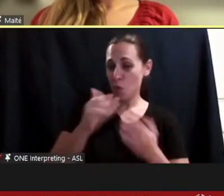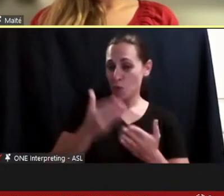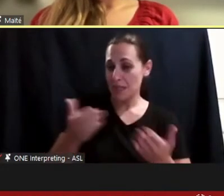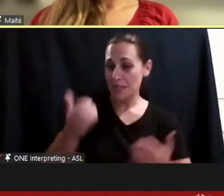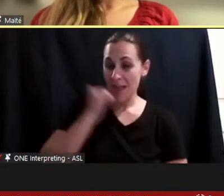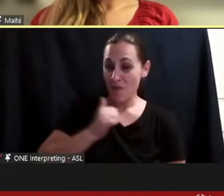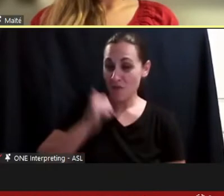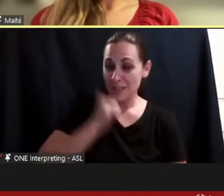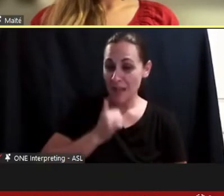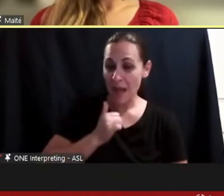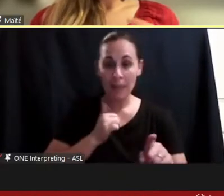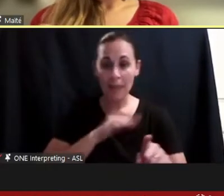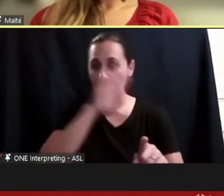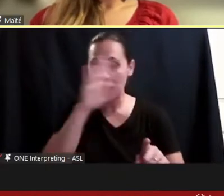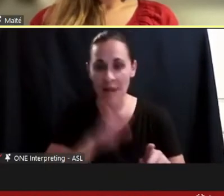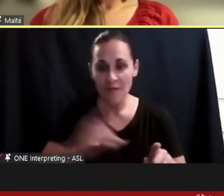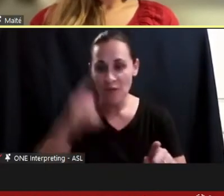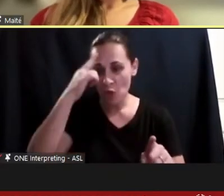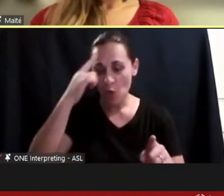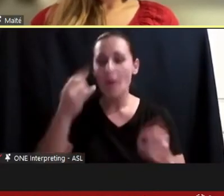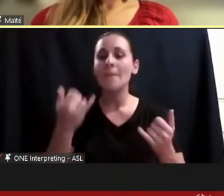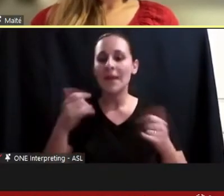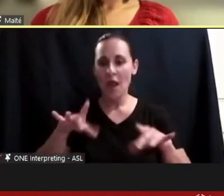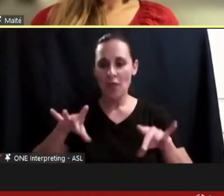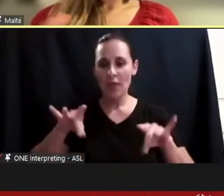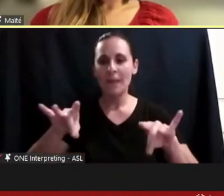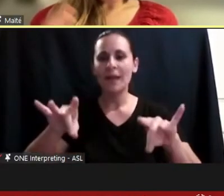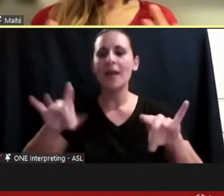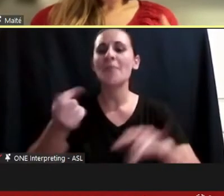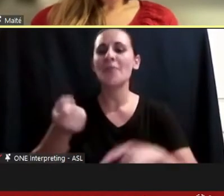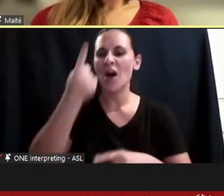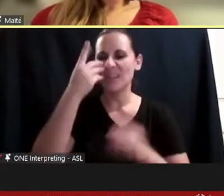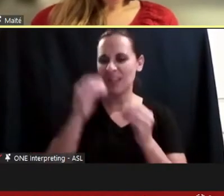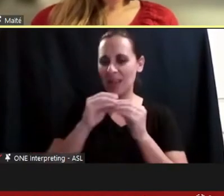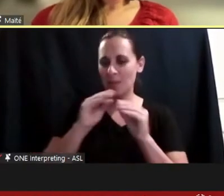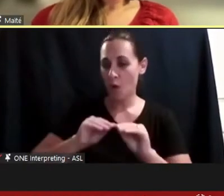but they start to pick up here and there just because the conversation around disability has